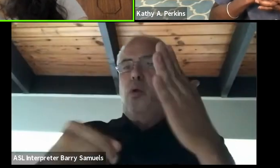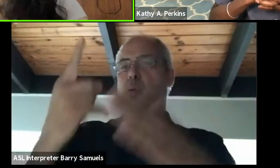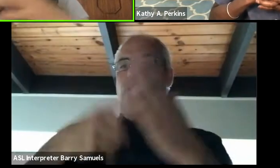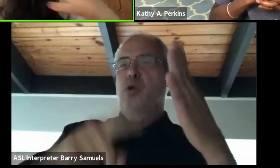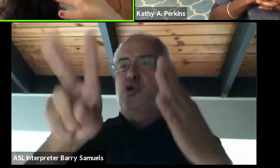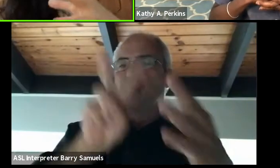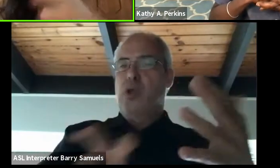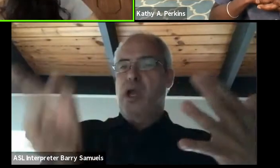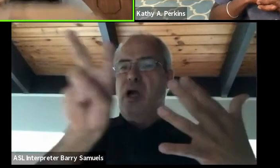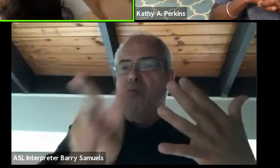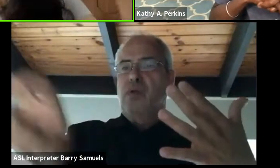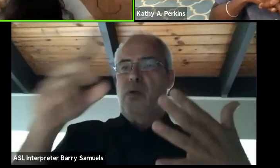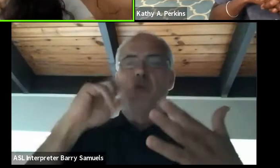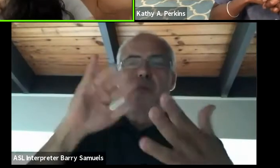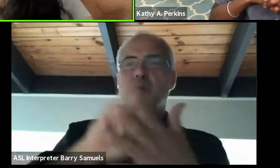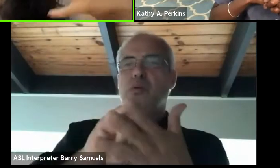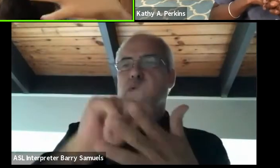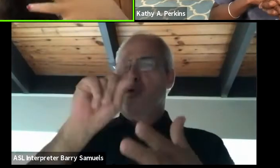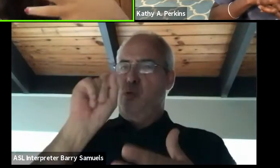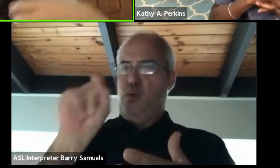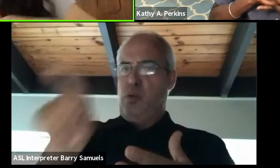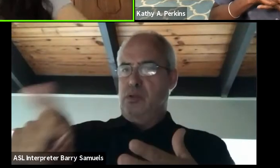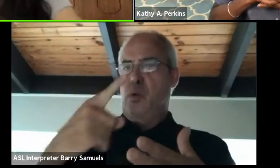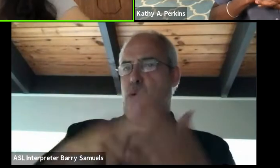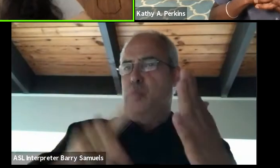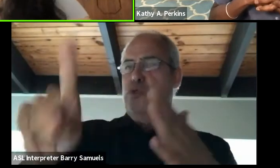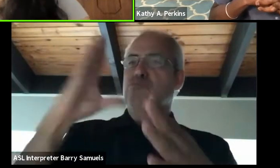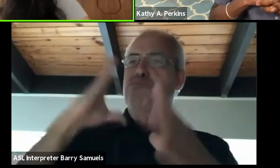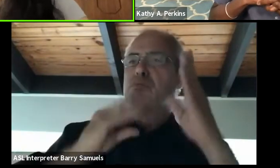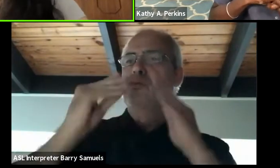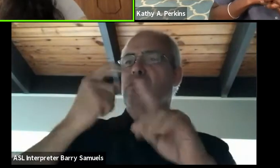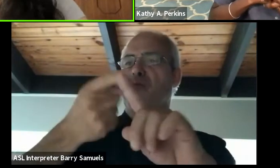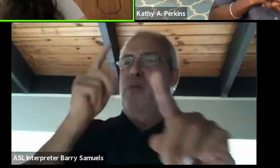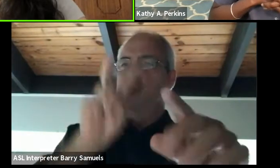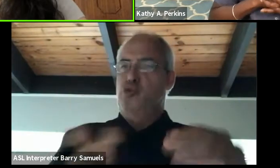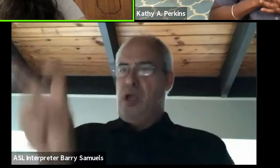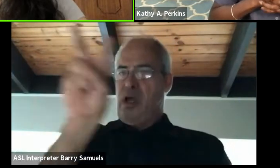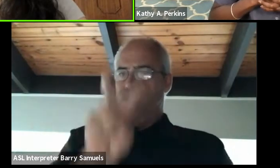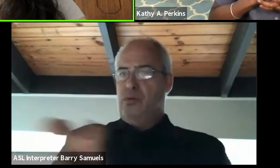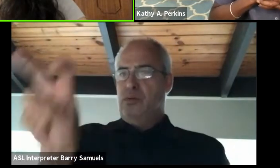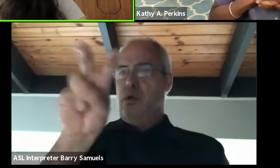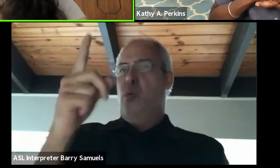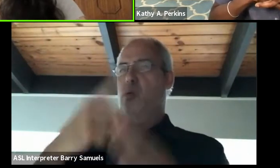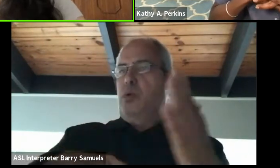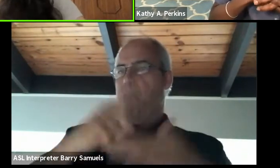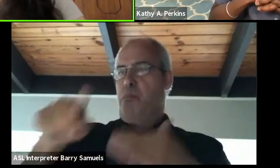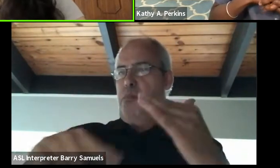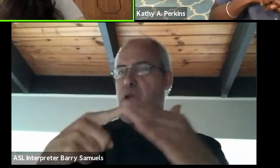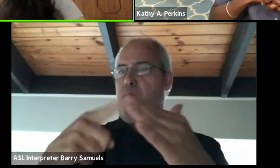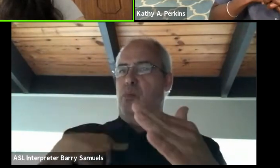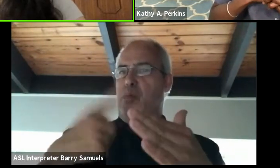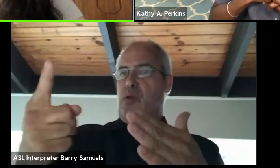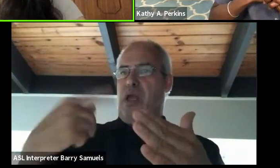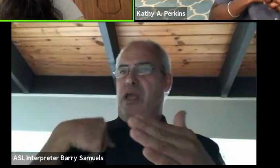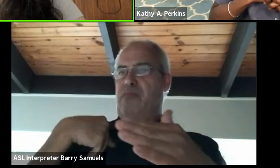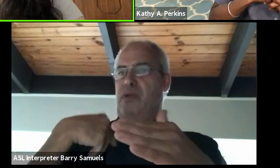I know it's a vague question, what are some of your experiences from your travels and what did that feel to you about the arts on the continent?